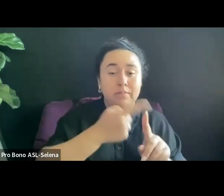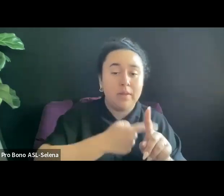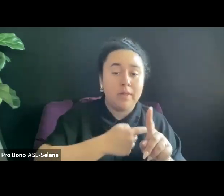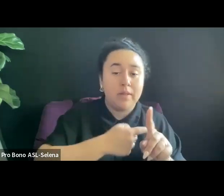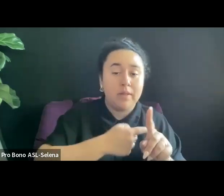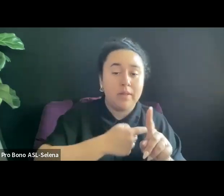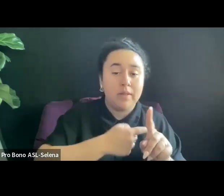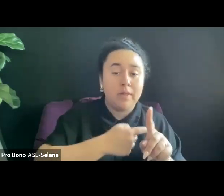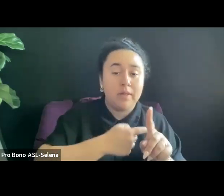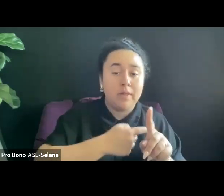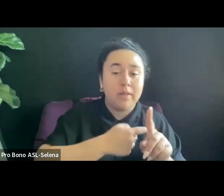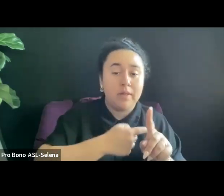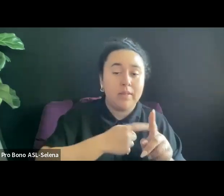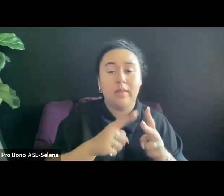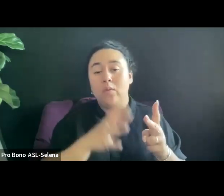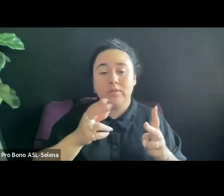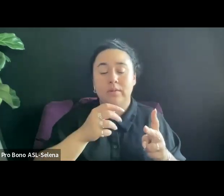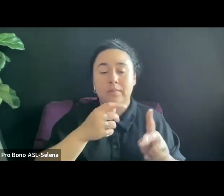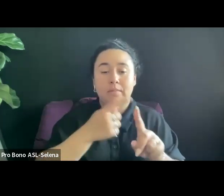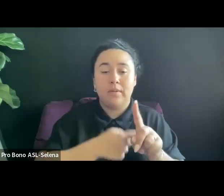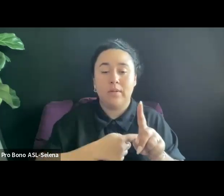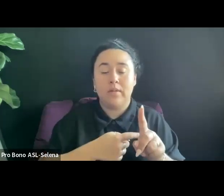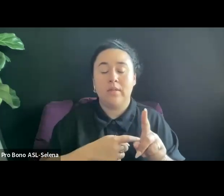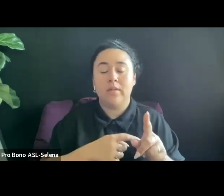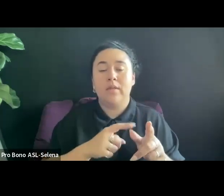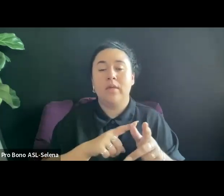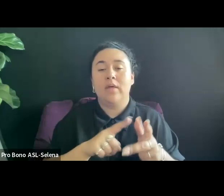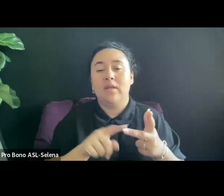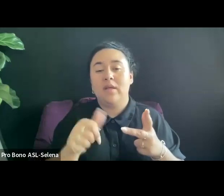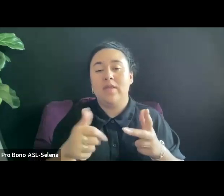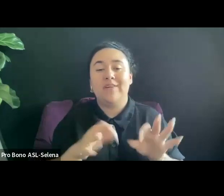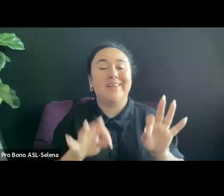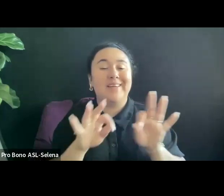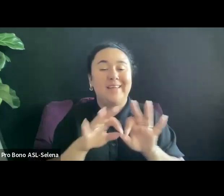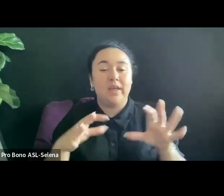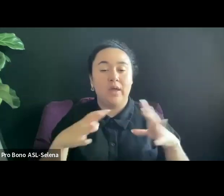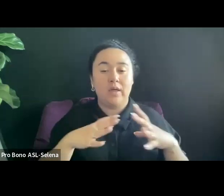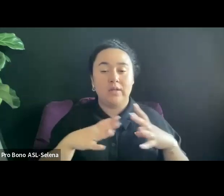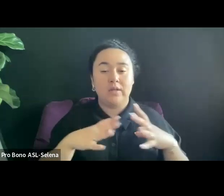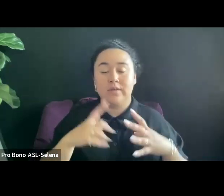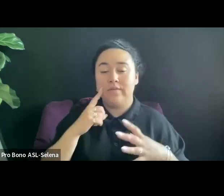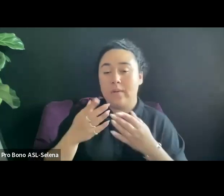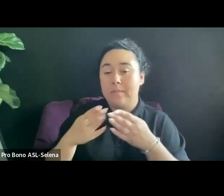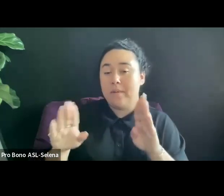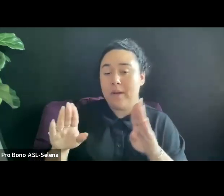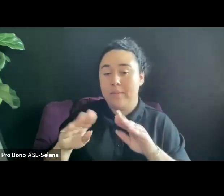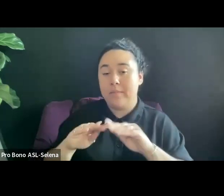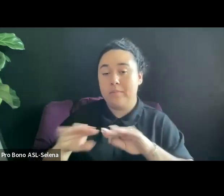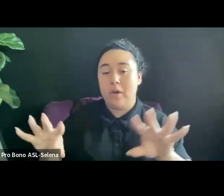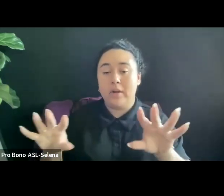FOR PUBLIC BROADCAST, EVEN THOUGH YOU WON'T NECESSARILY HAVE ACCESS DIRECTLY TO WHO HAS WATCHED OR